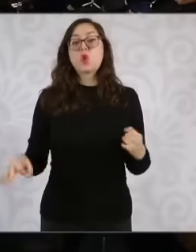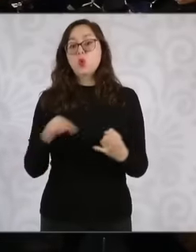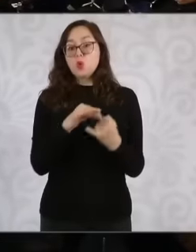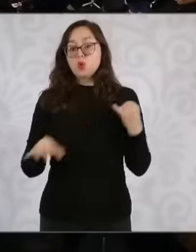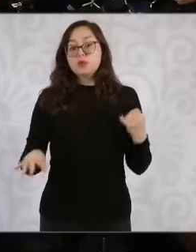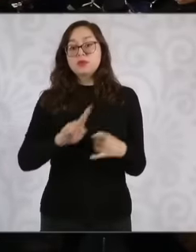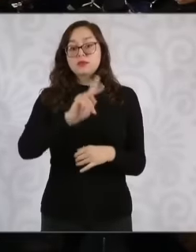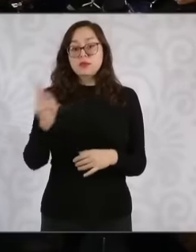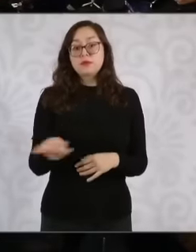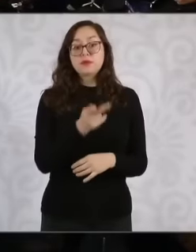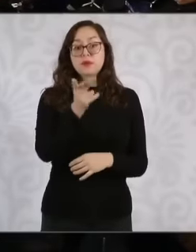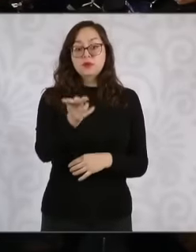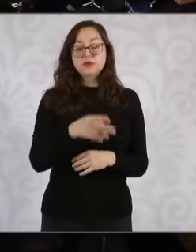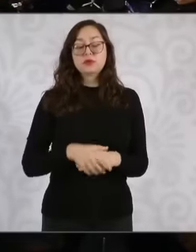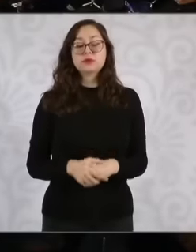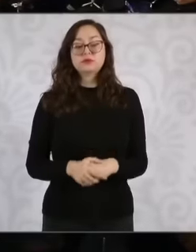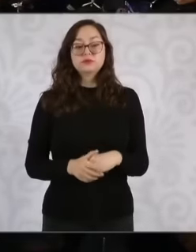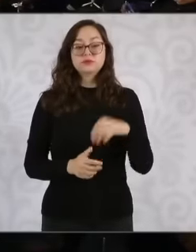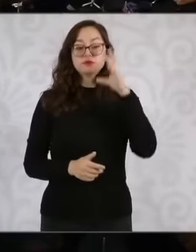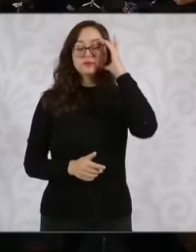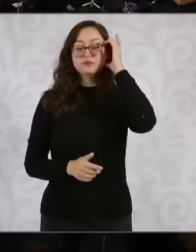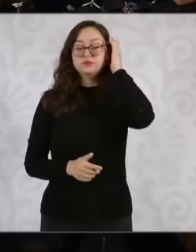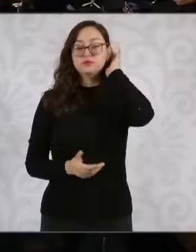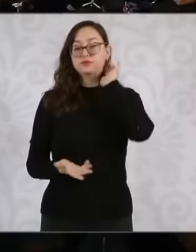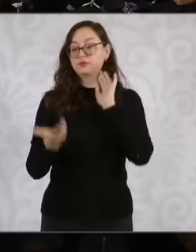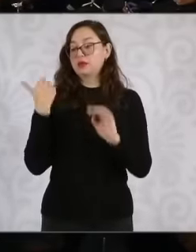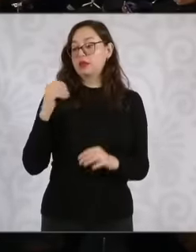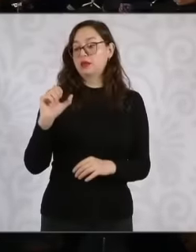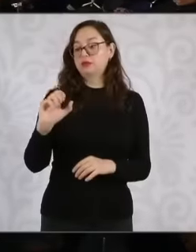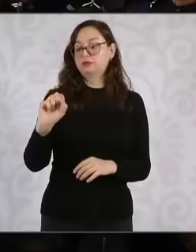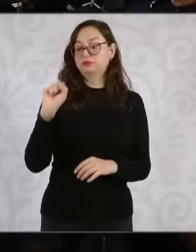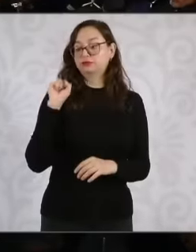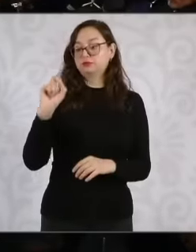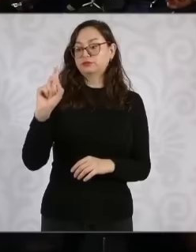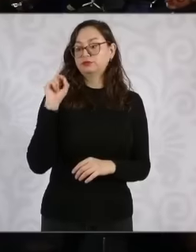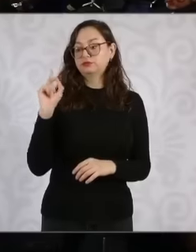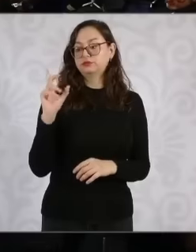after the President Biden's call this weekend When will there be progress on